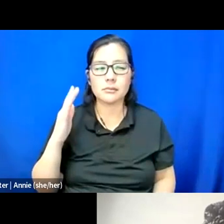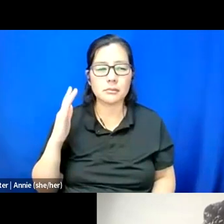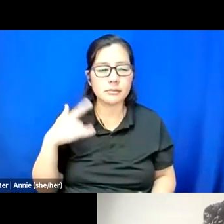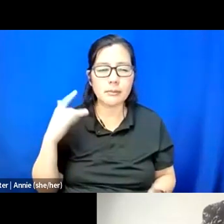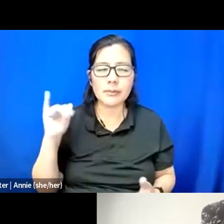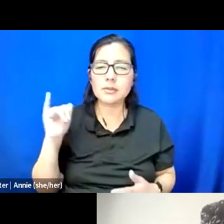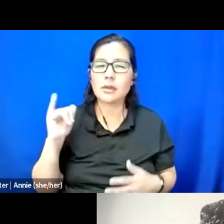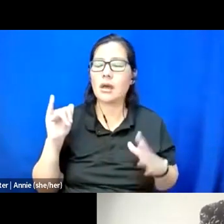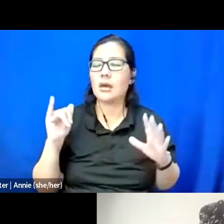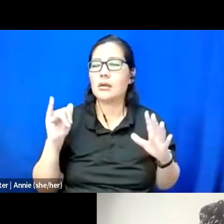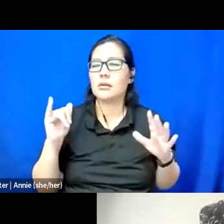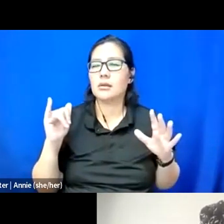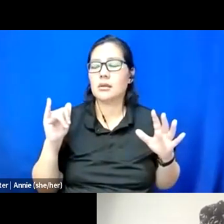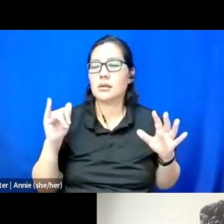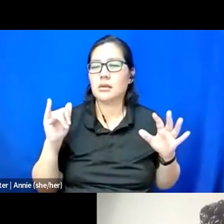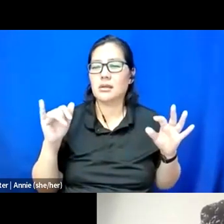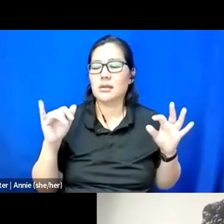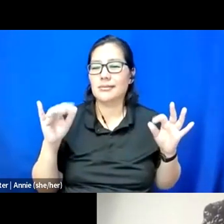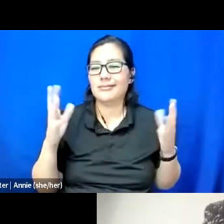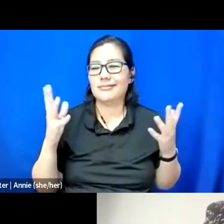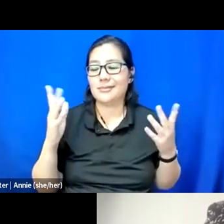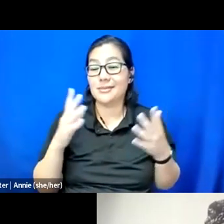duck down and just try to get through or survive.